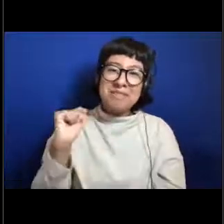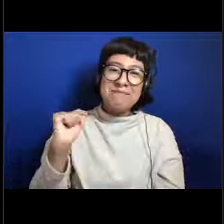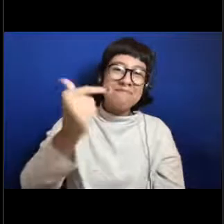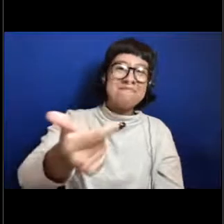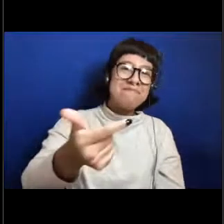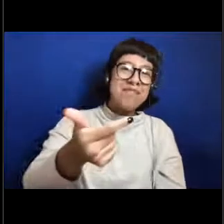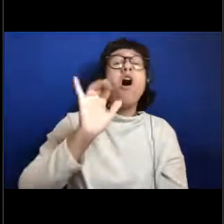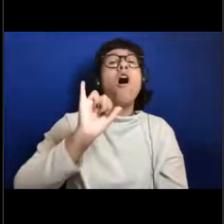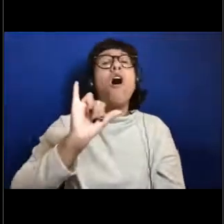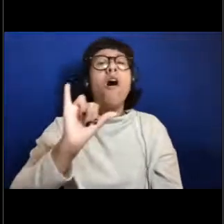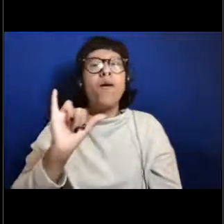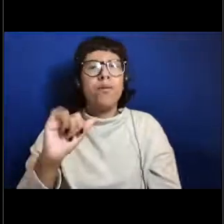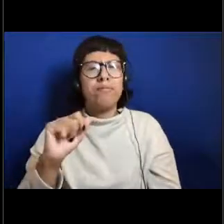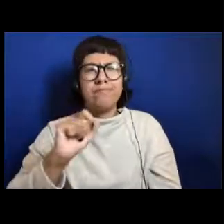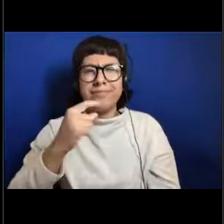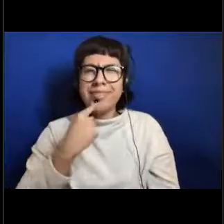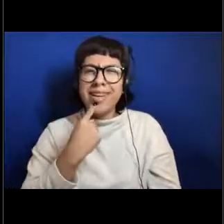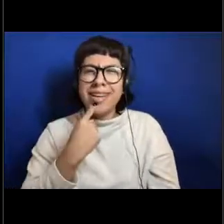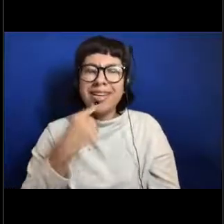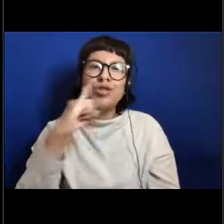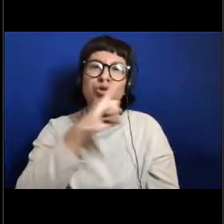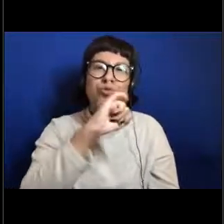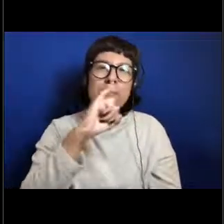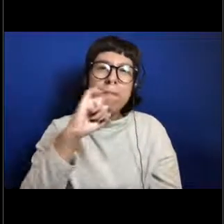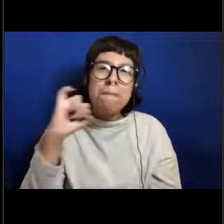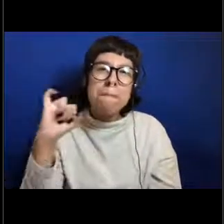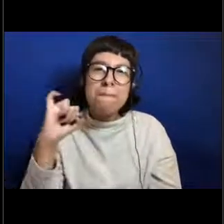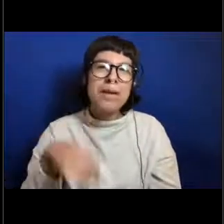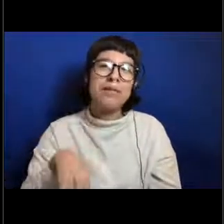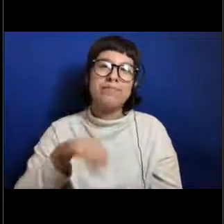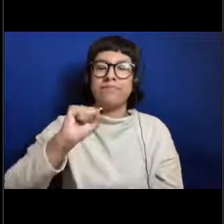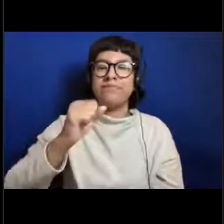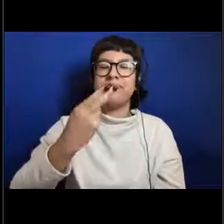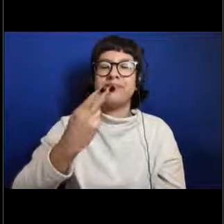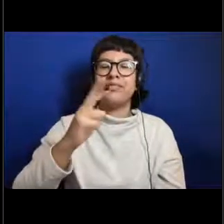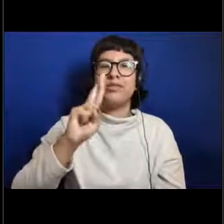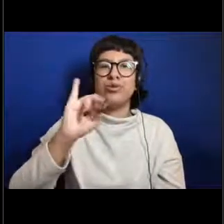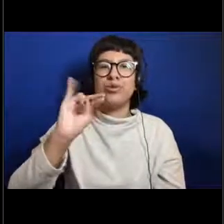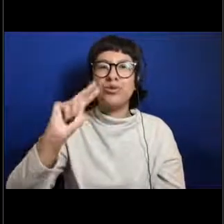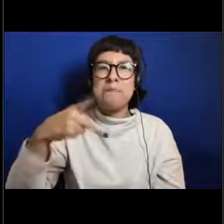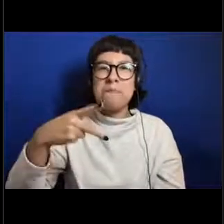Oh and a couple of shrimp. So we've got some shrimp as well. I'll hand it back to you.